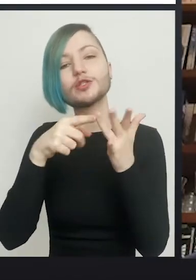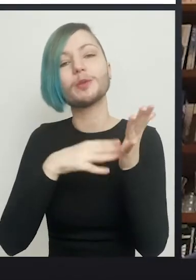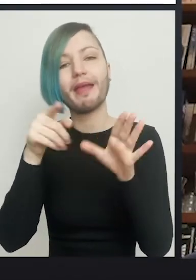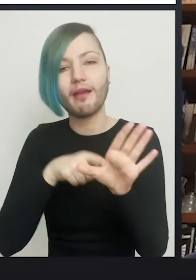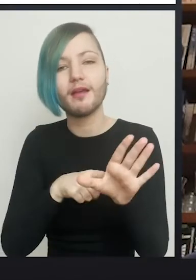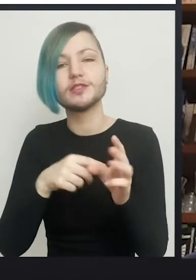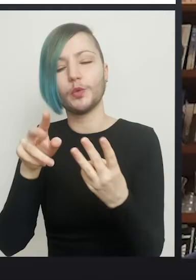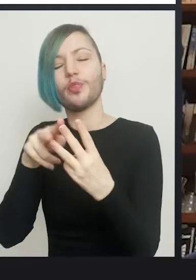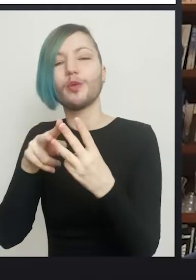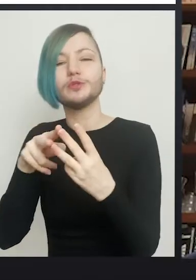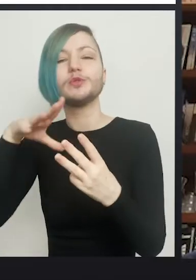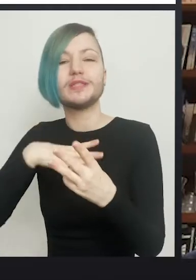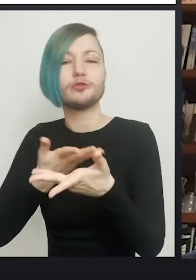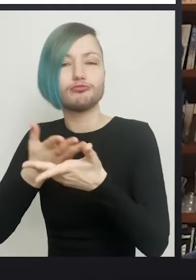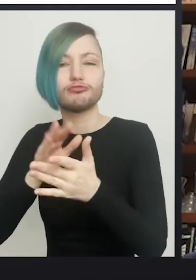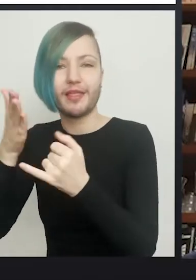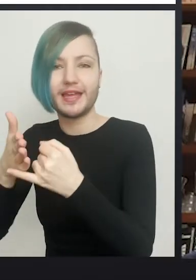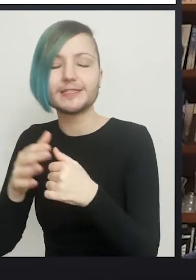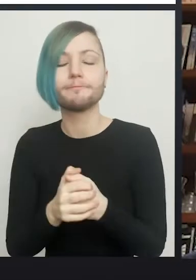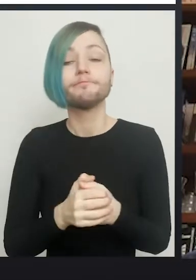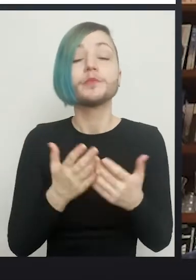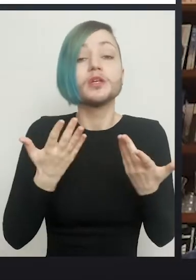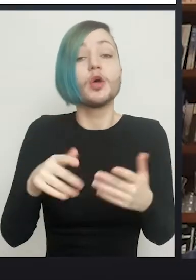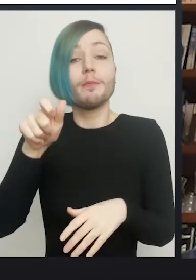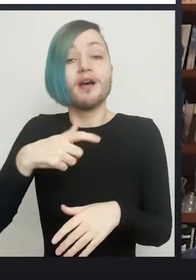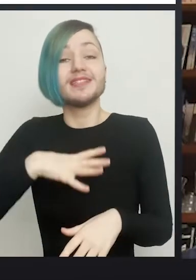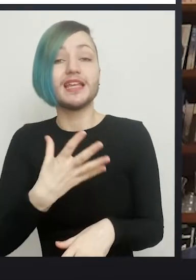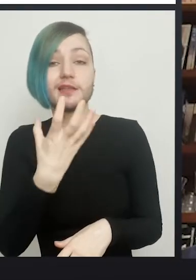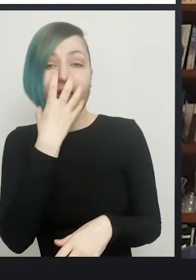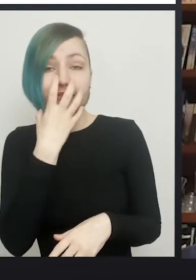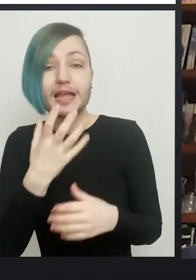Obviously somebody needs to have an anaesthetic. Do they come to the hospital the morning of the